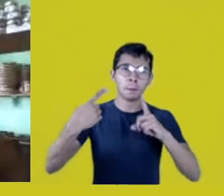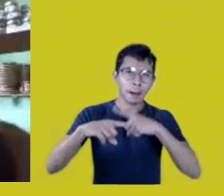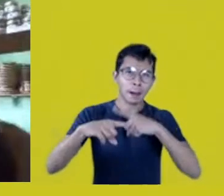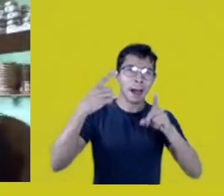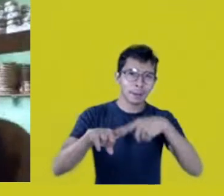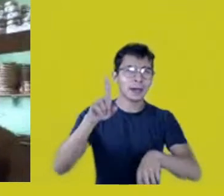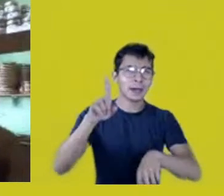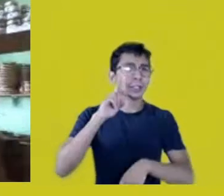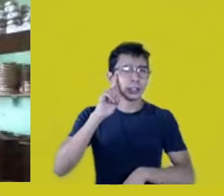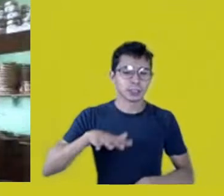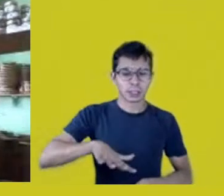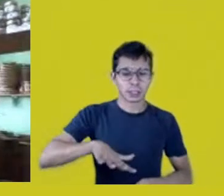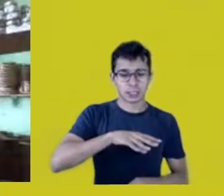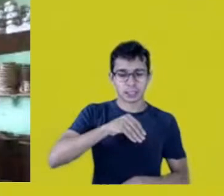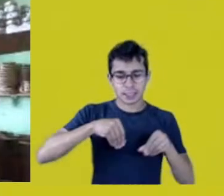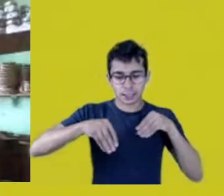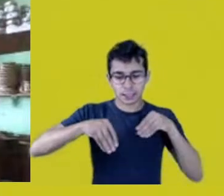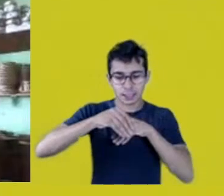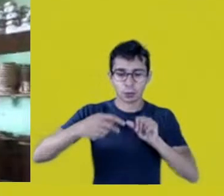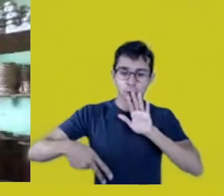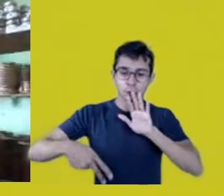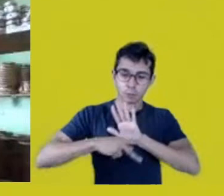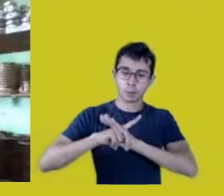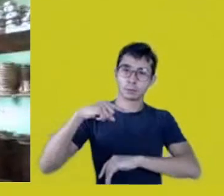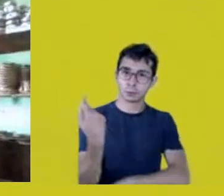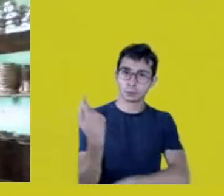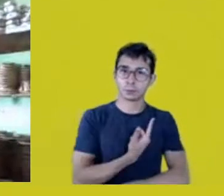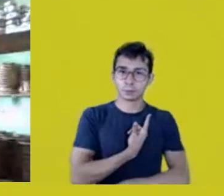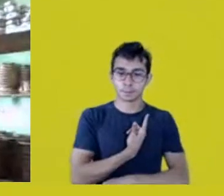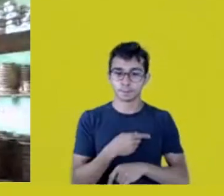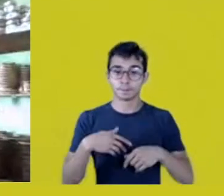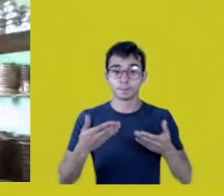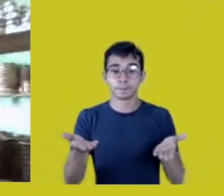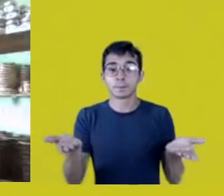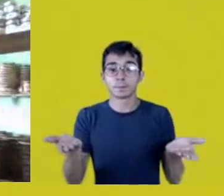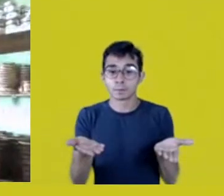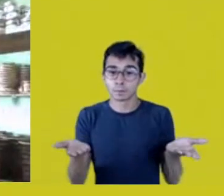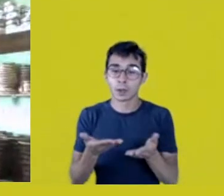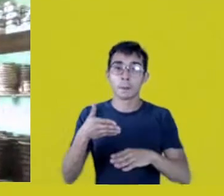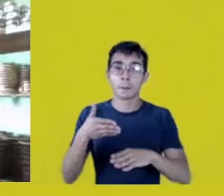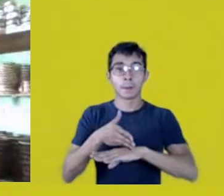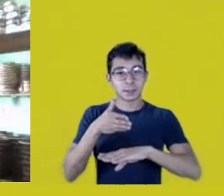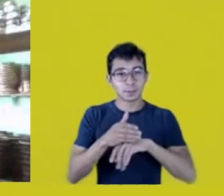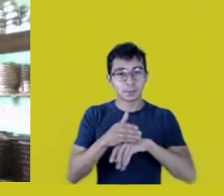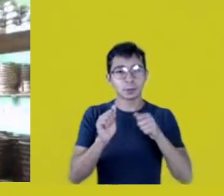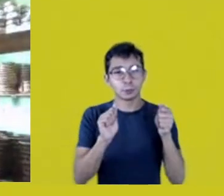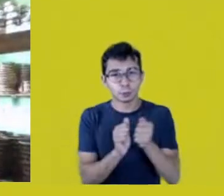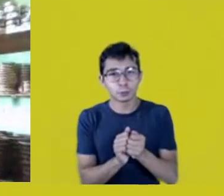So, being here today, with Márcia and Fê, is a huge honor,